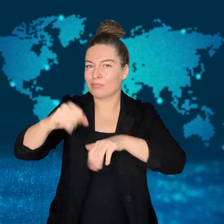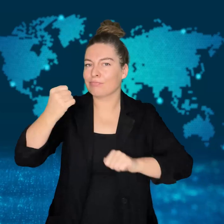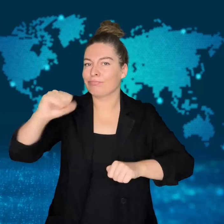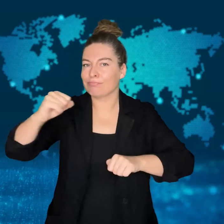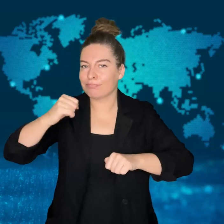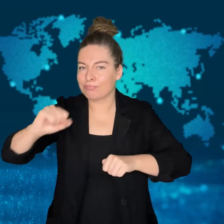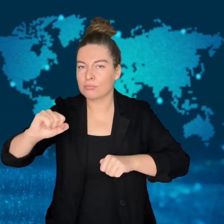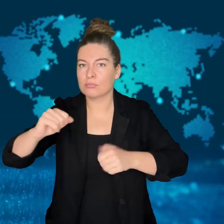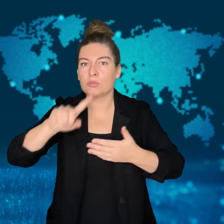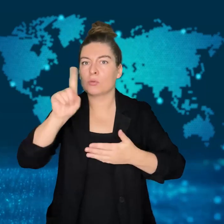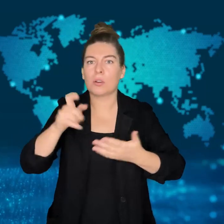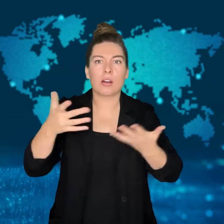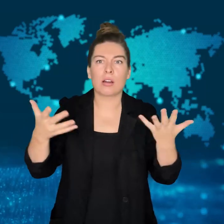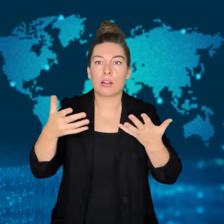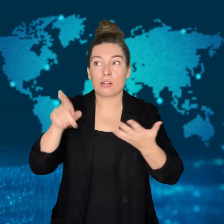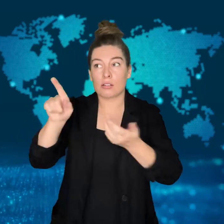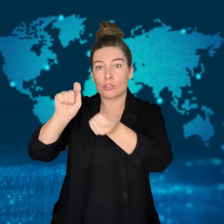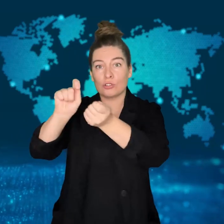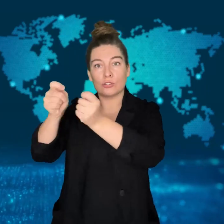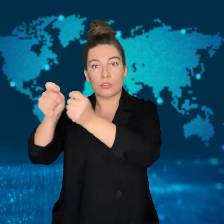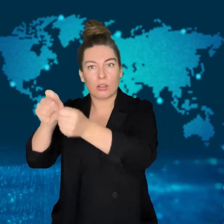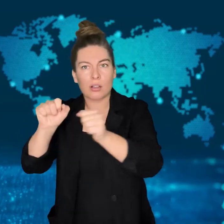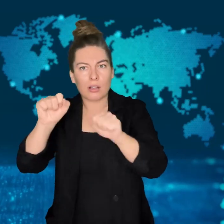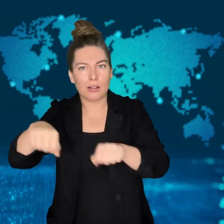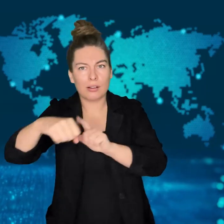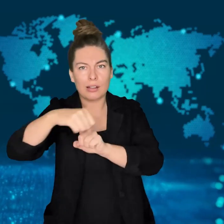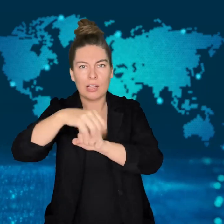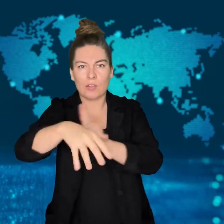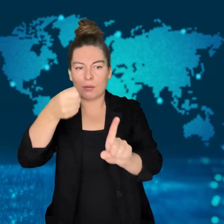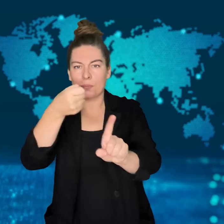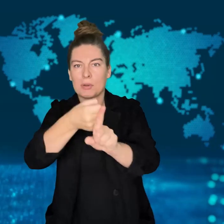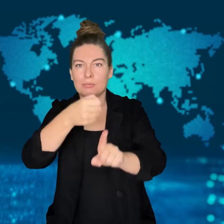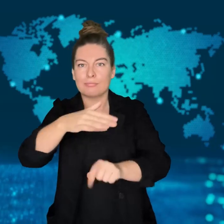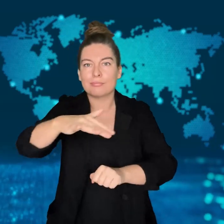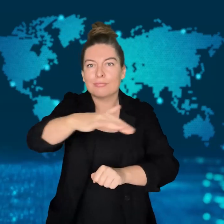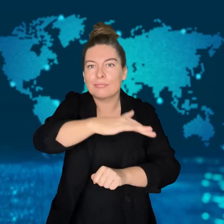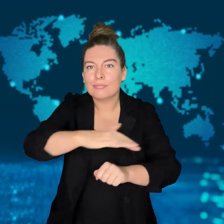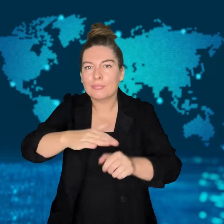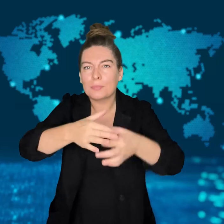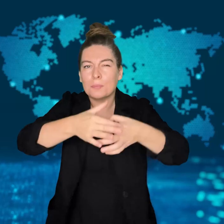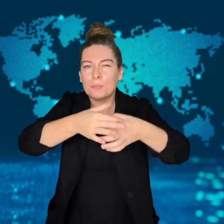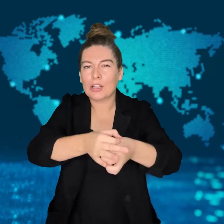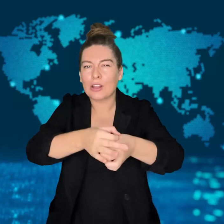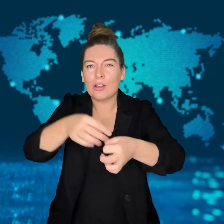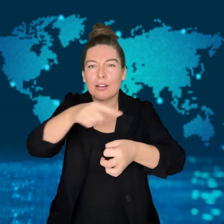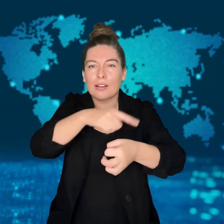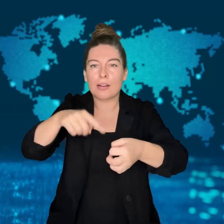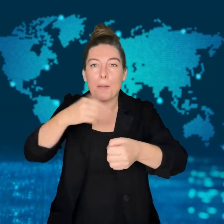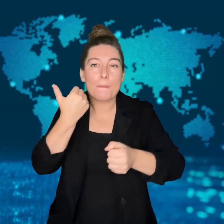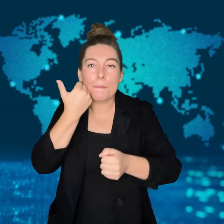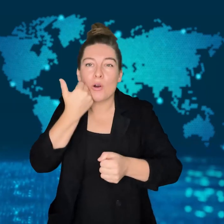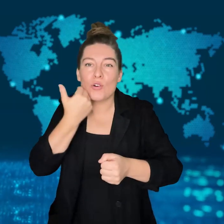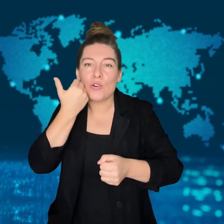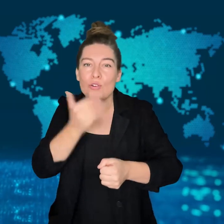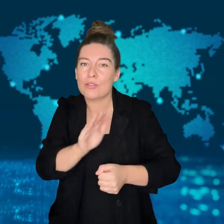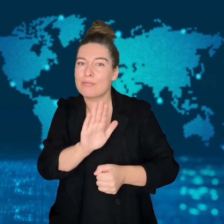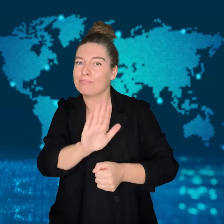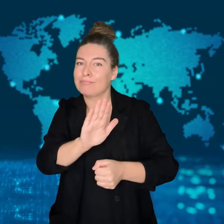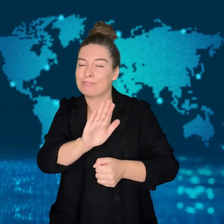in policies that impact the country's Indigenous people.